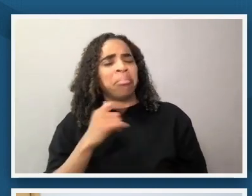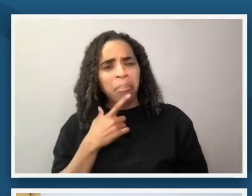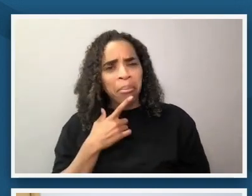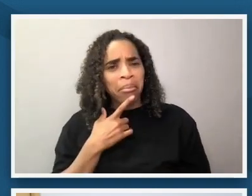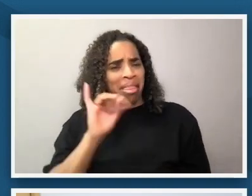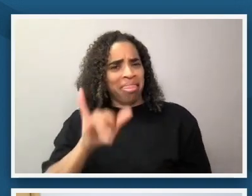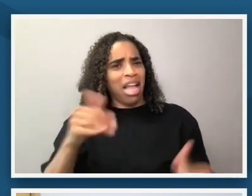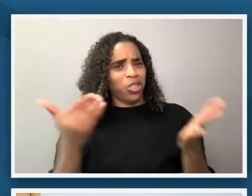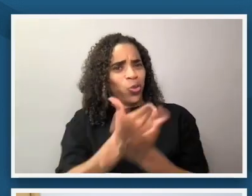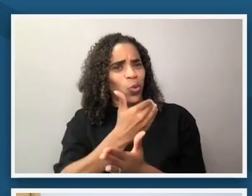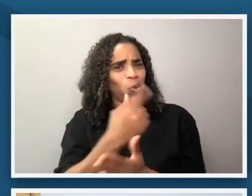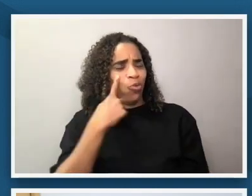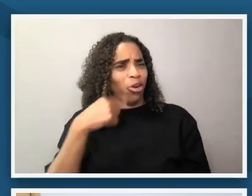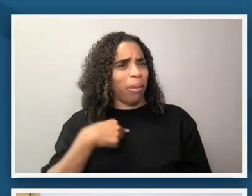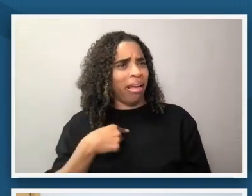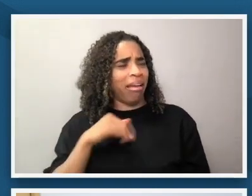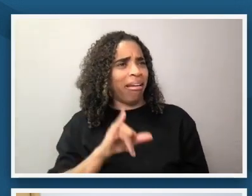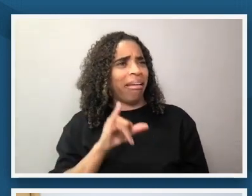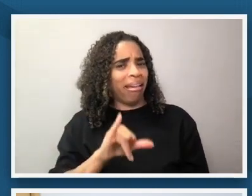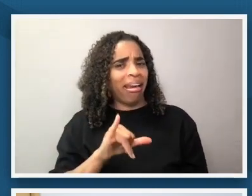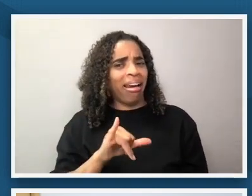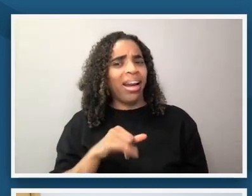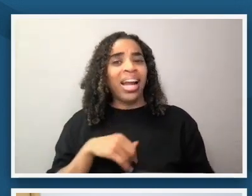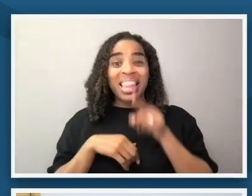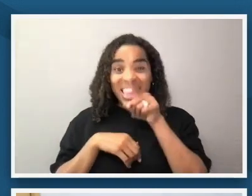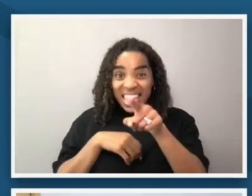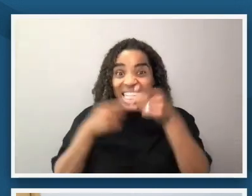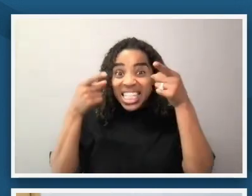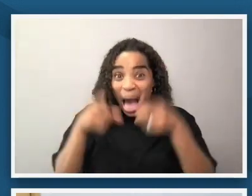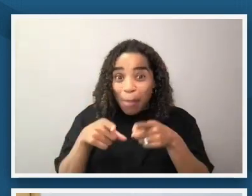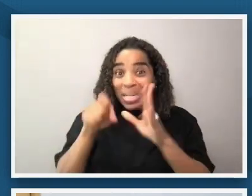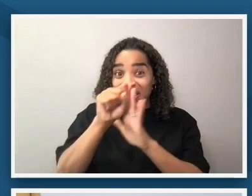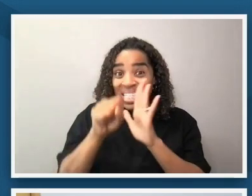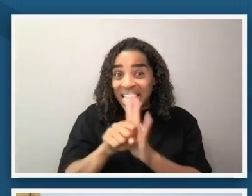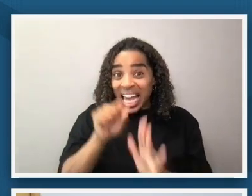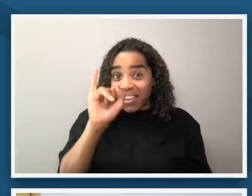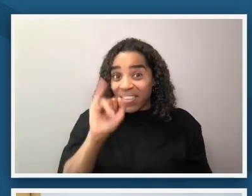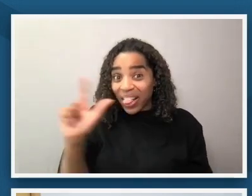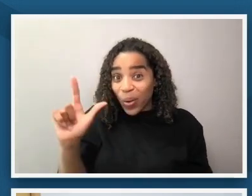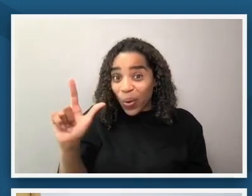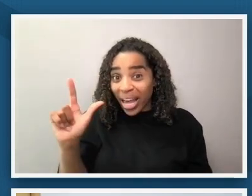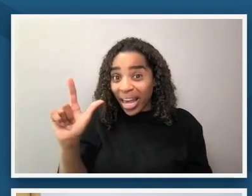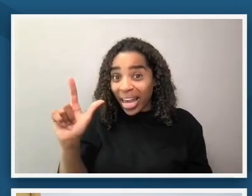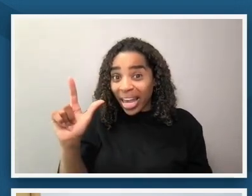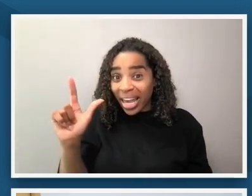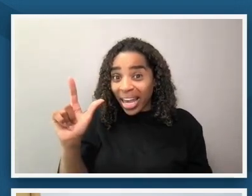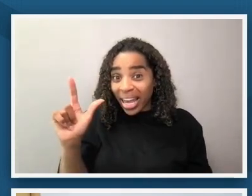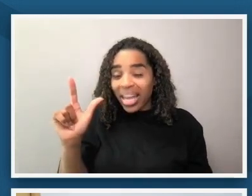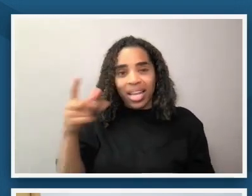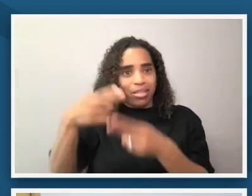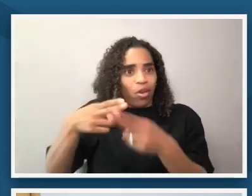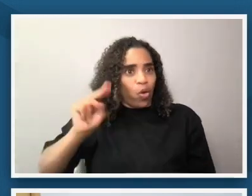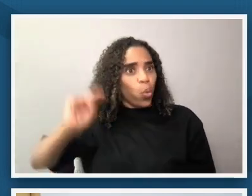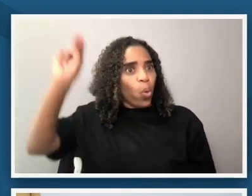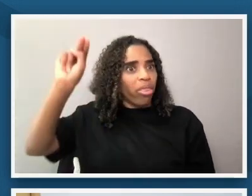to strike me today is like oh this this happened in illinois so this happened in what you know most of us would consider